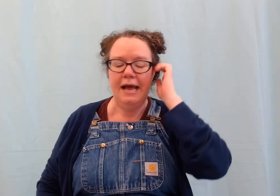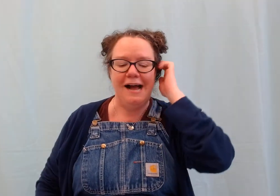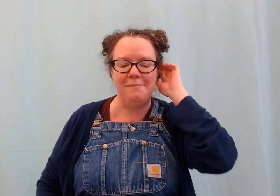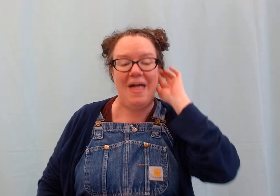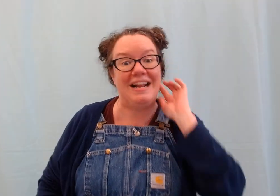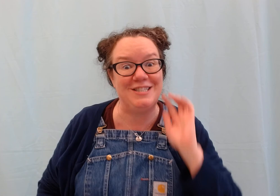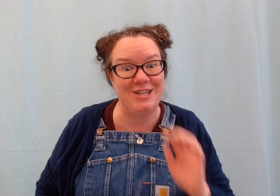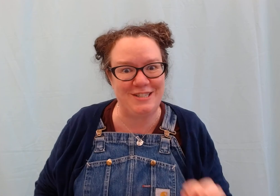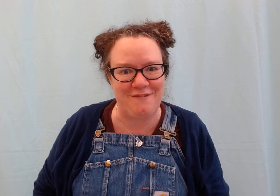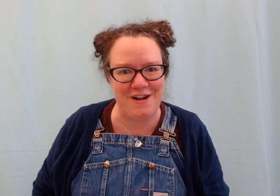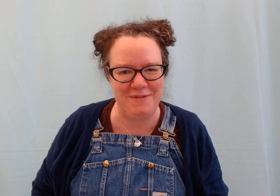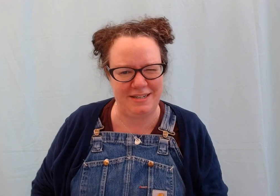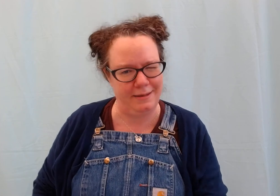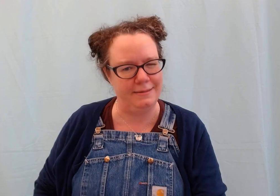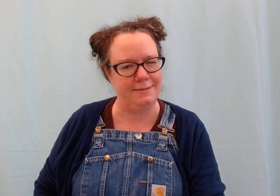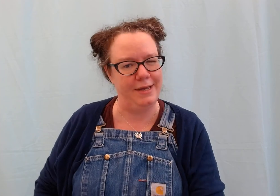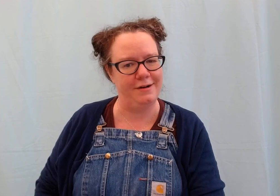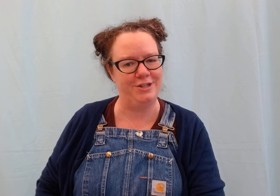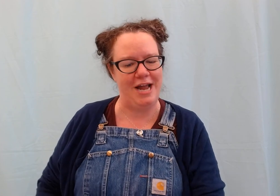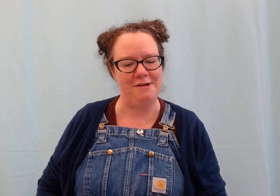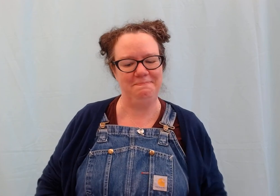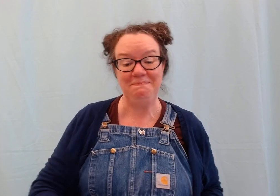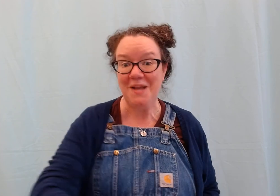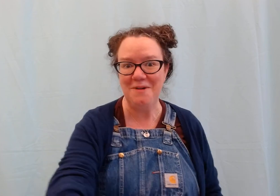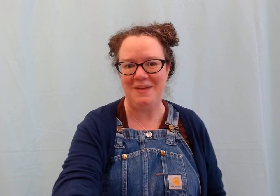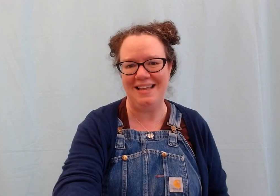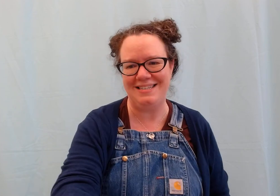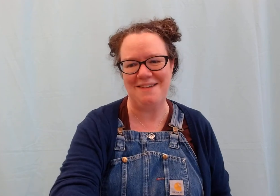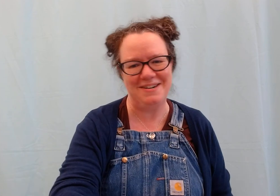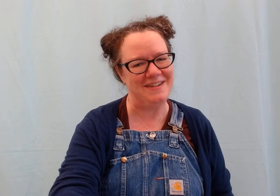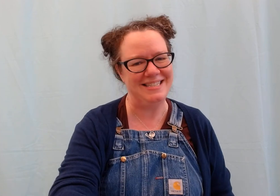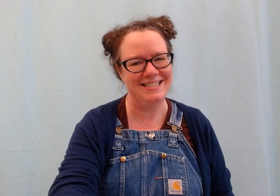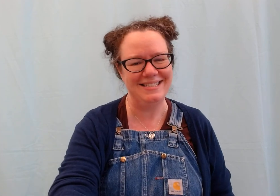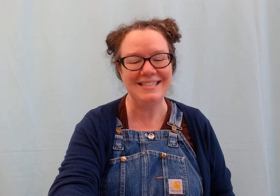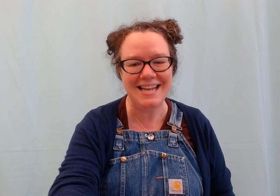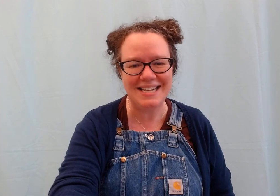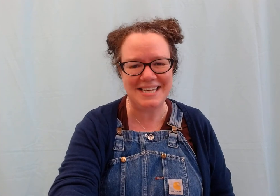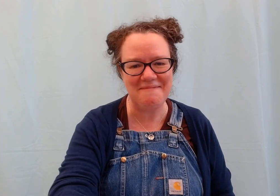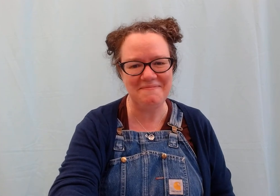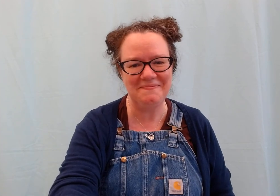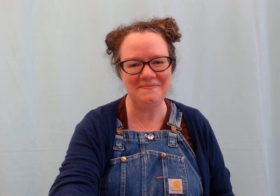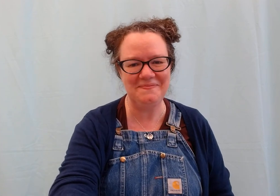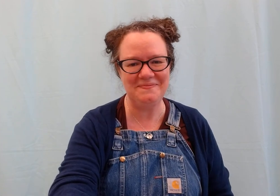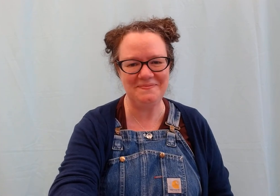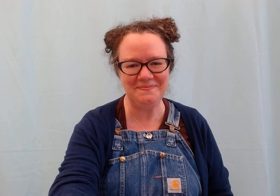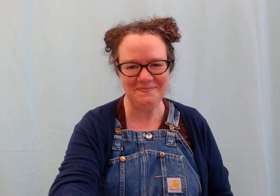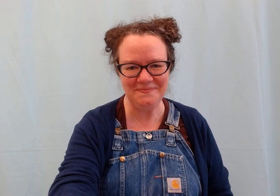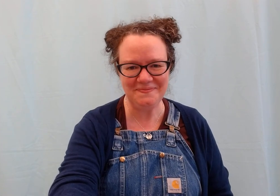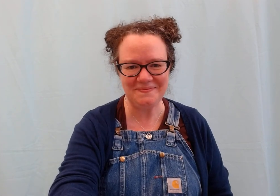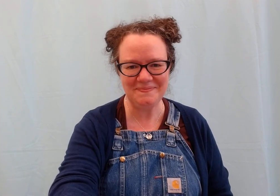And it's just a fun one to get some energy out. Hope you liked that one friends. See you next time!